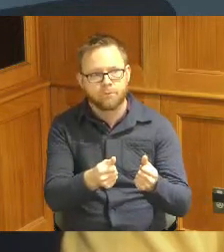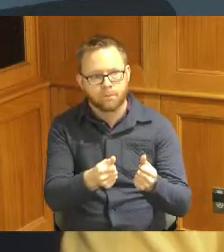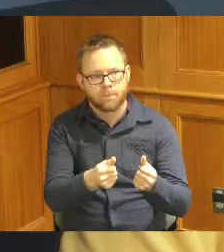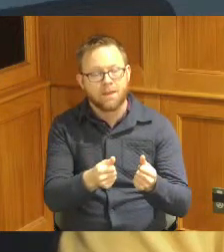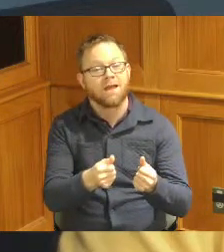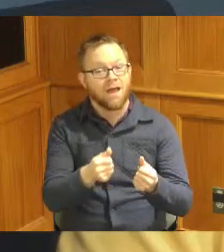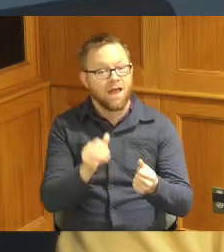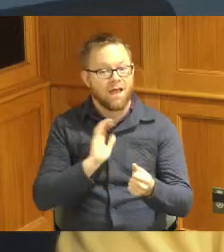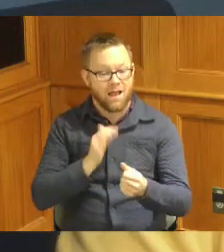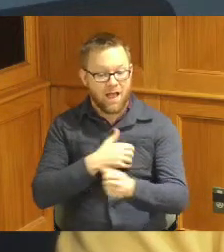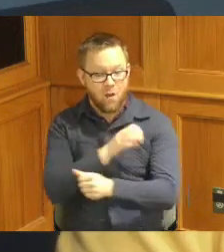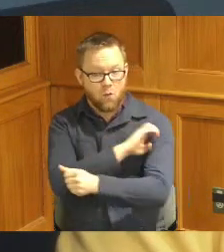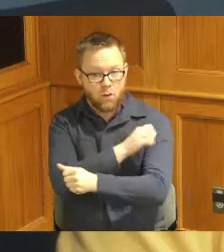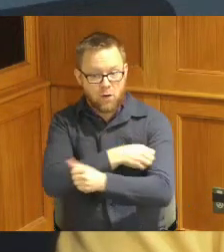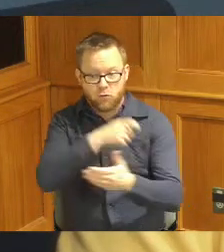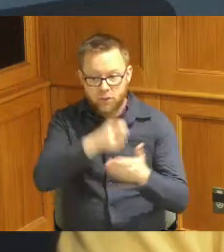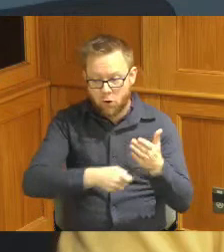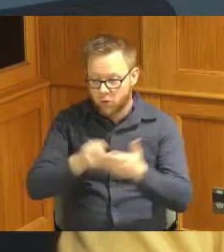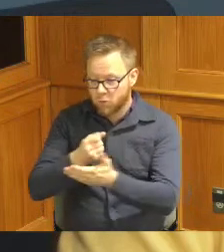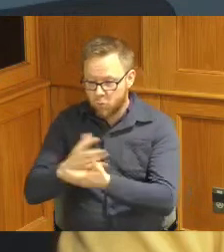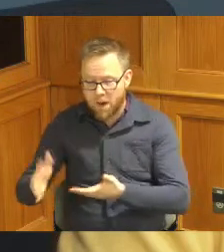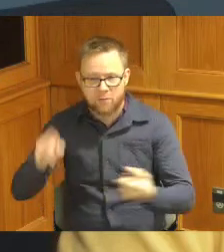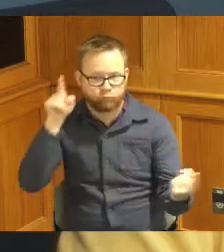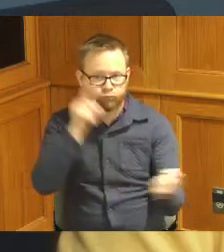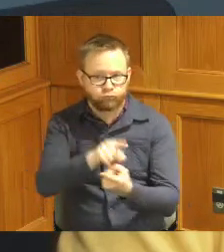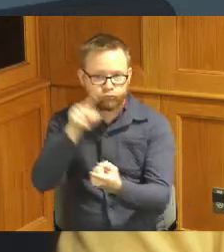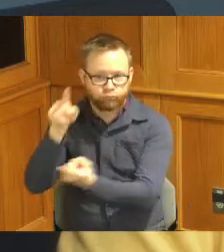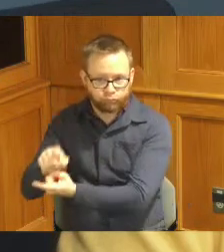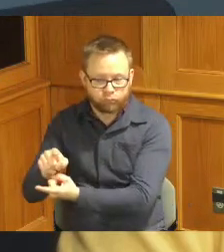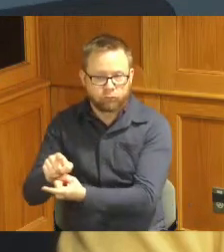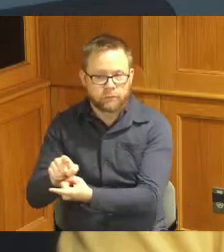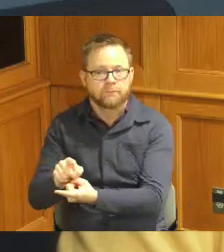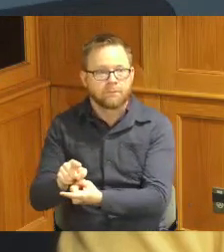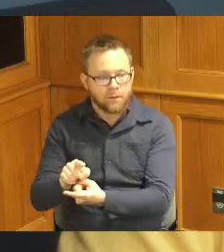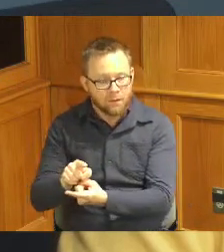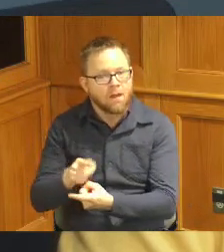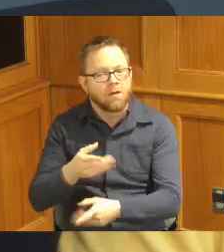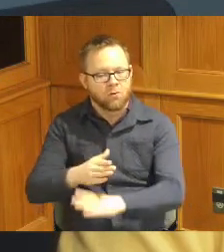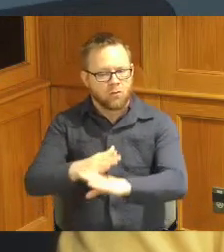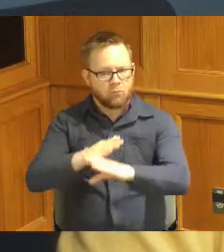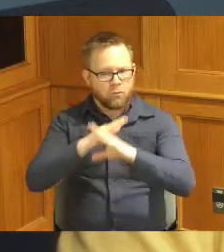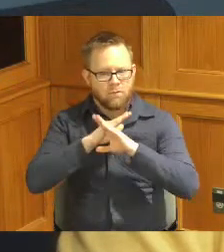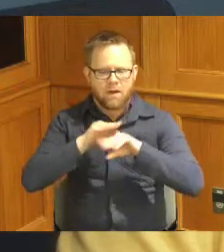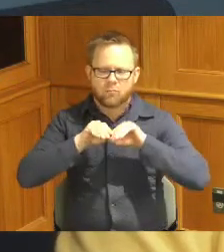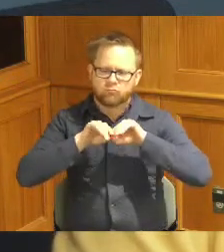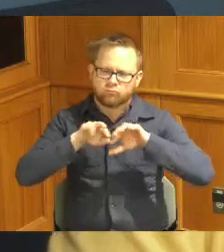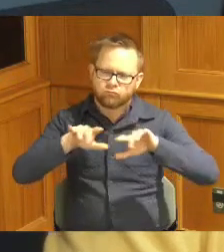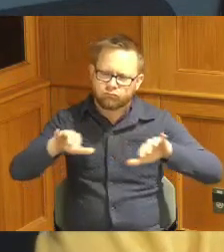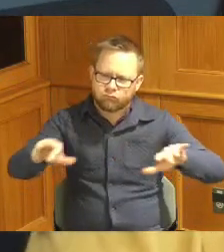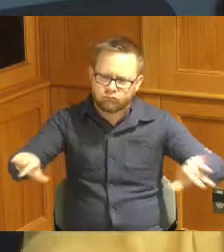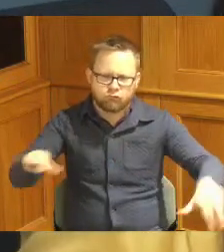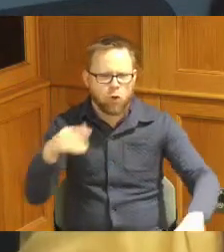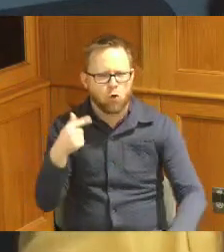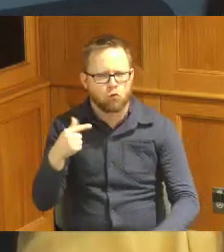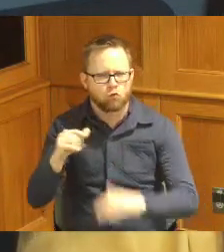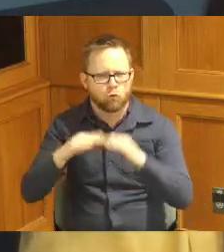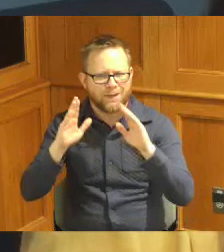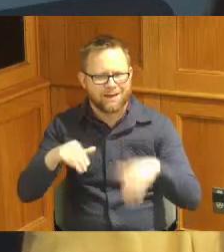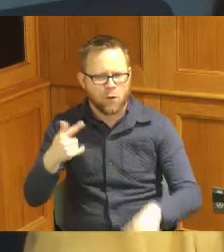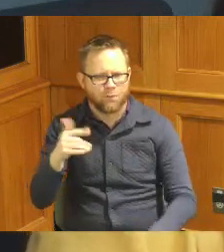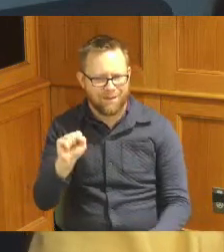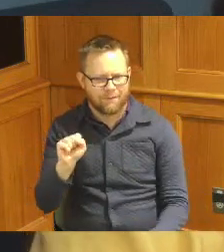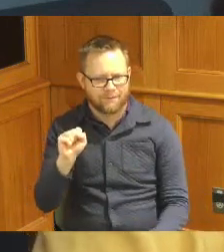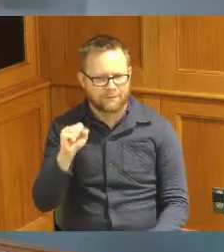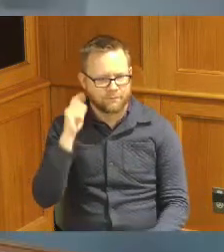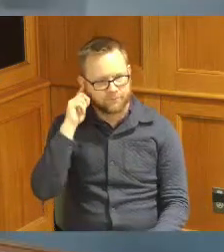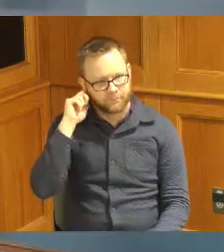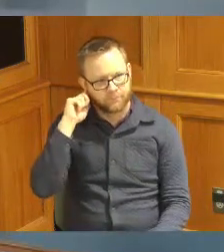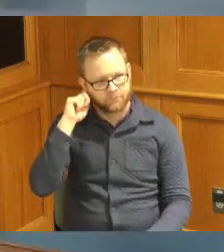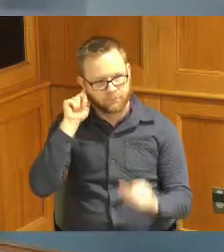costs and waste but also helping to prevent the release of unnecessary greenhouse gases whereas